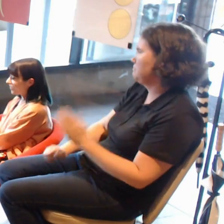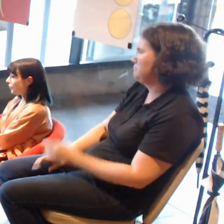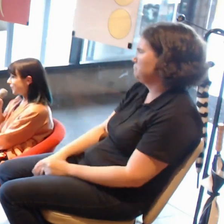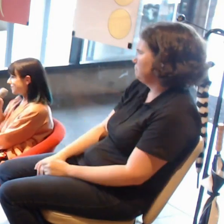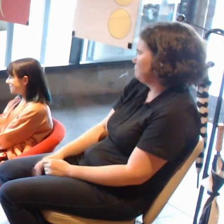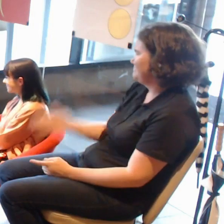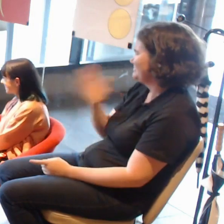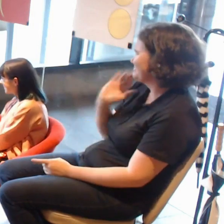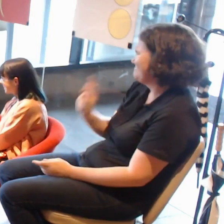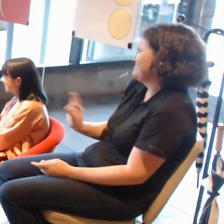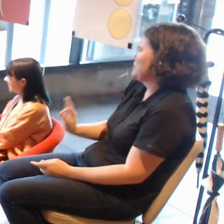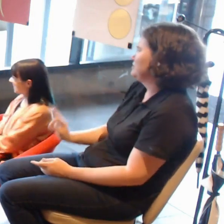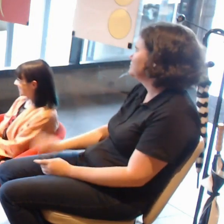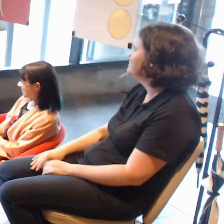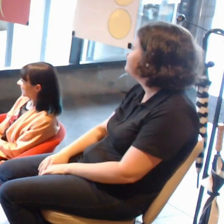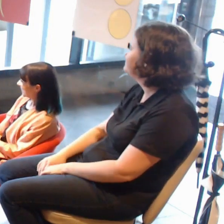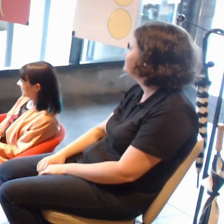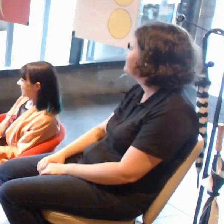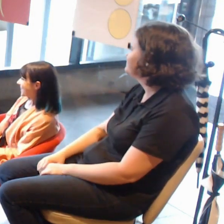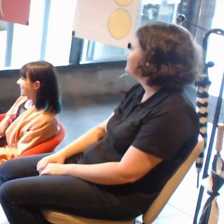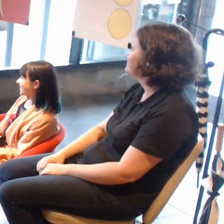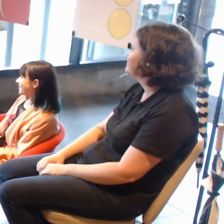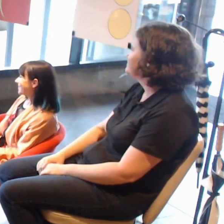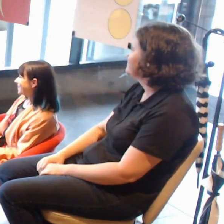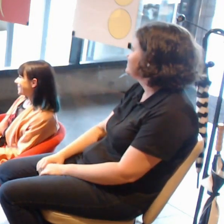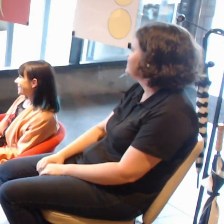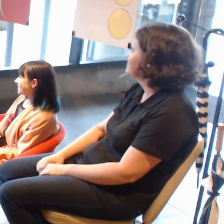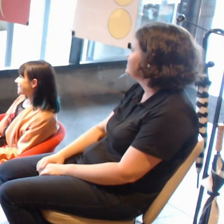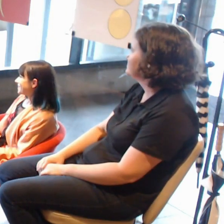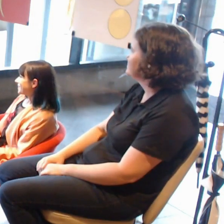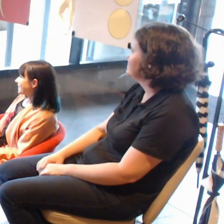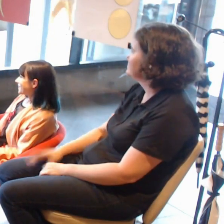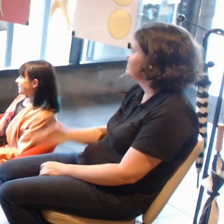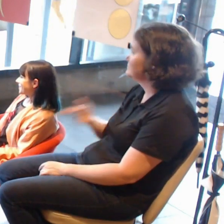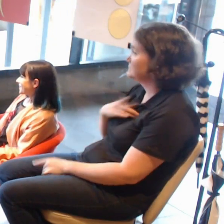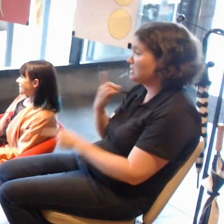Now that we've mentioned the audience, it might be a good place to jump in.